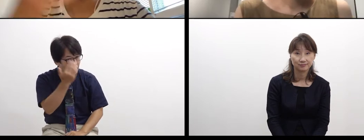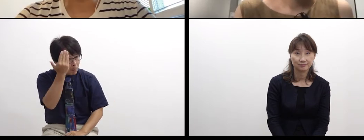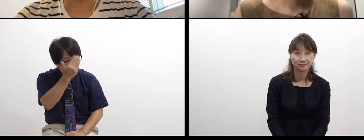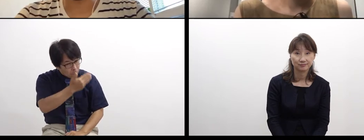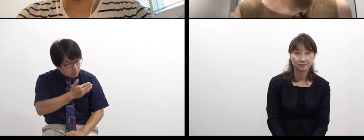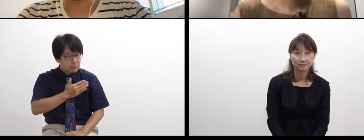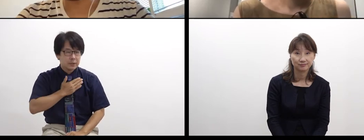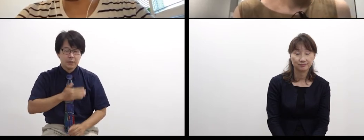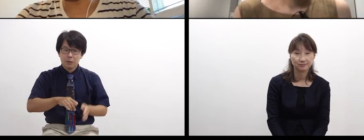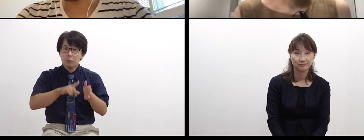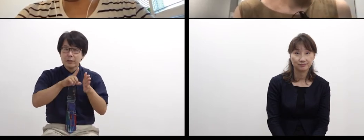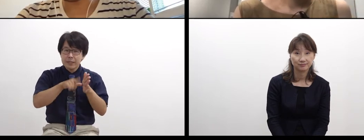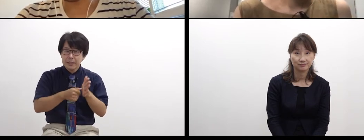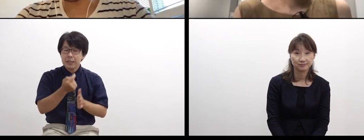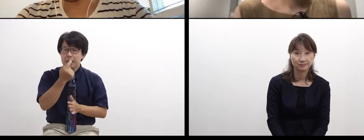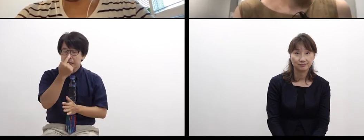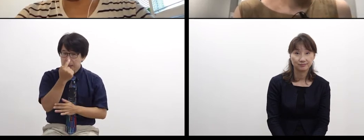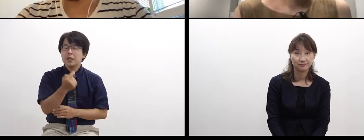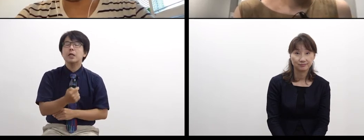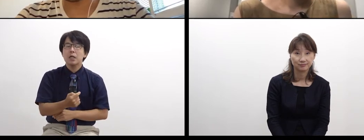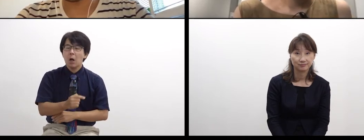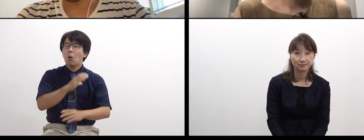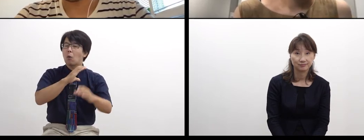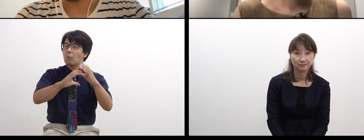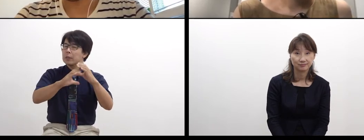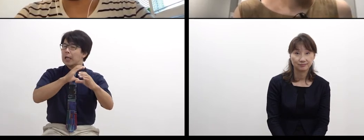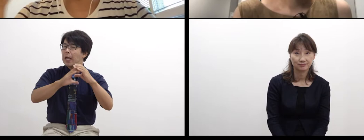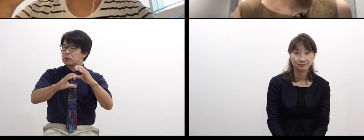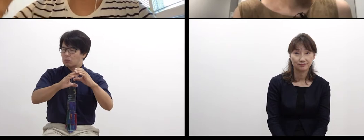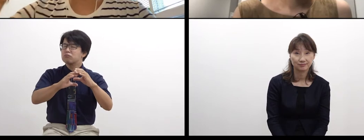such as a communication to tell